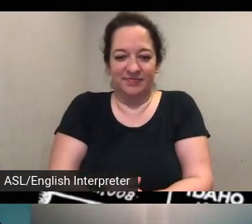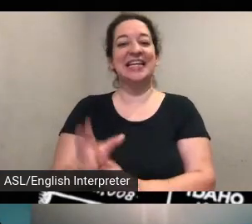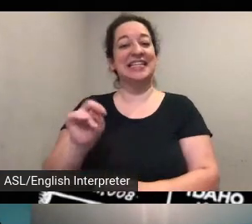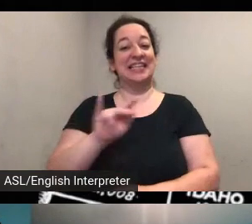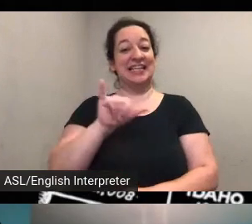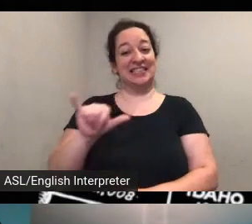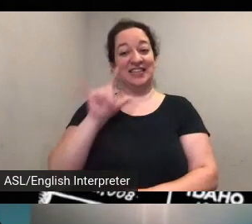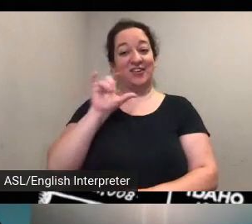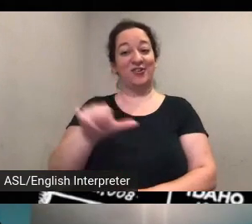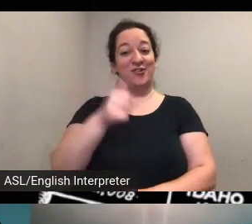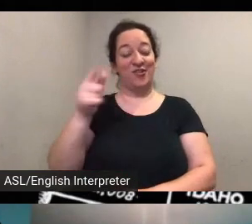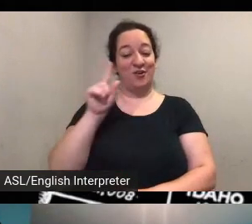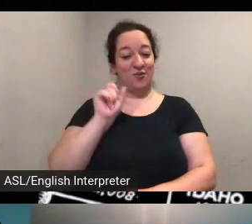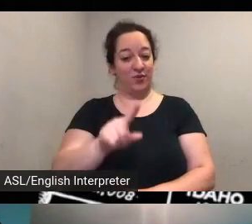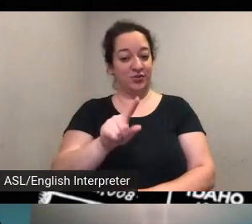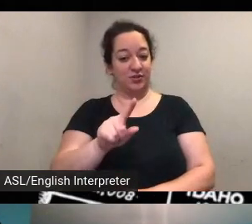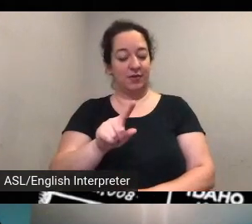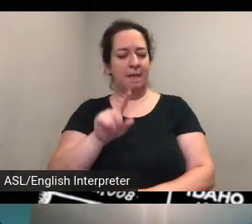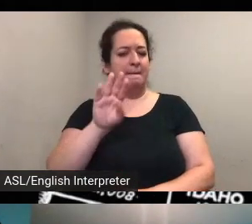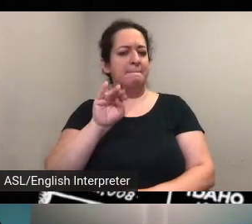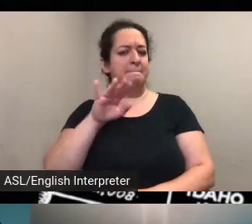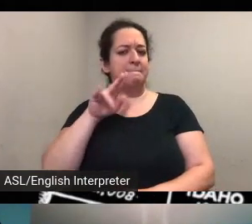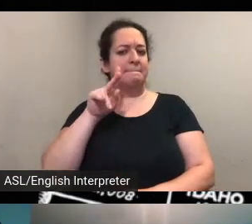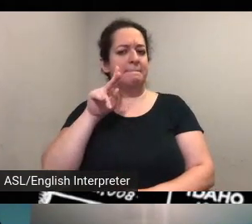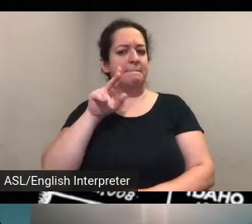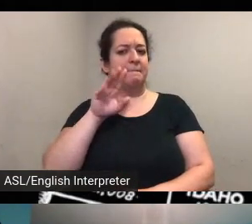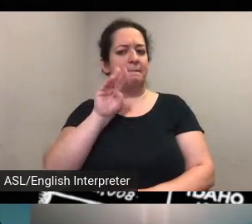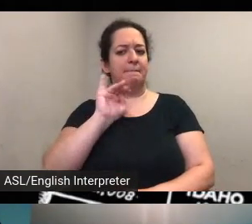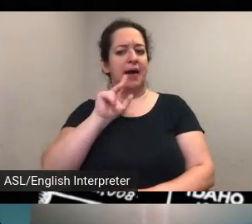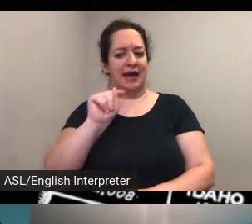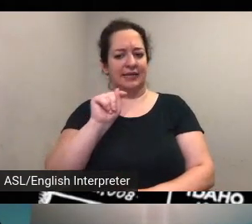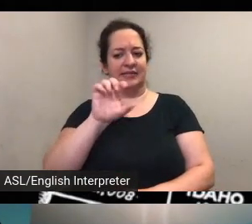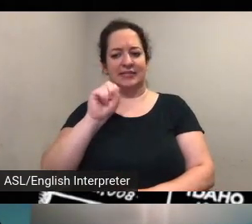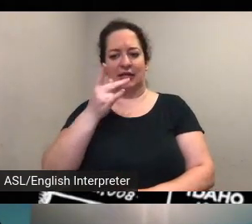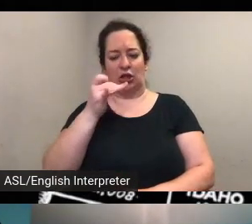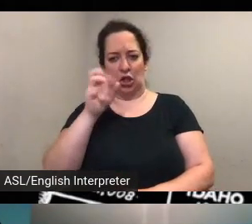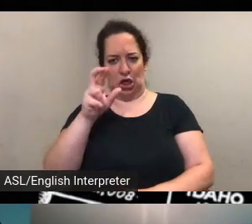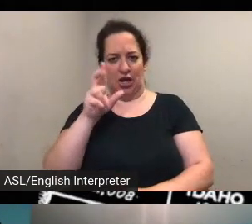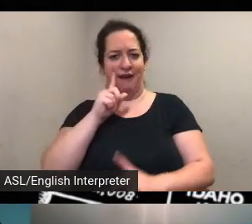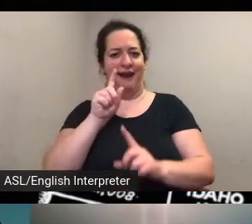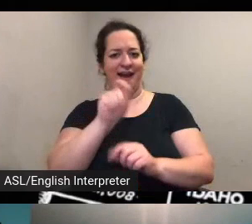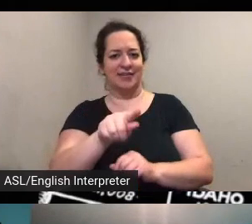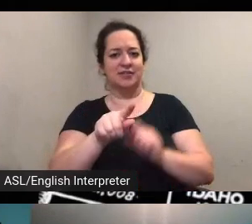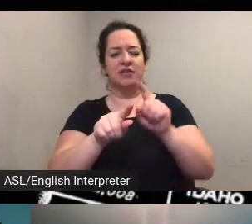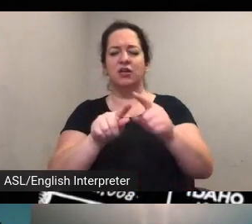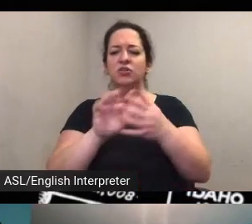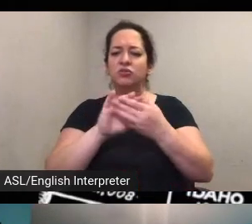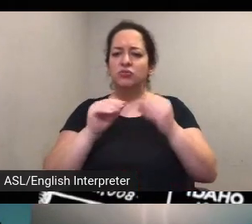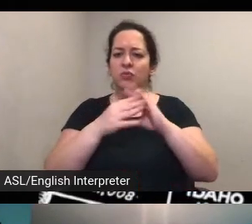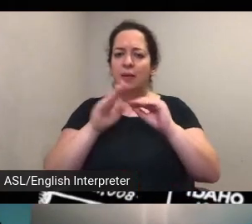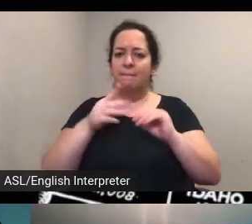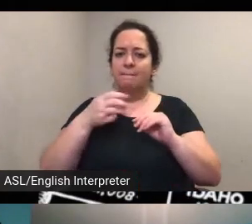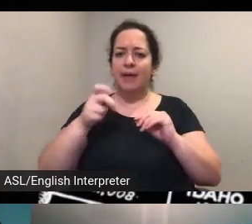um max sickler asks does the storymap provide links to the national park service web pages